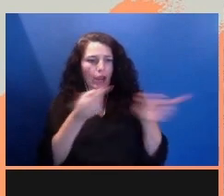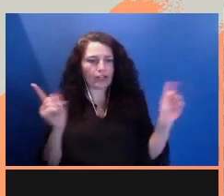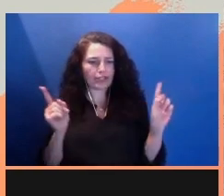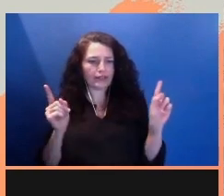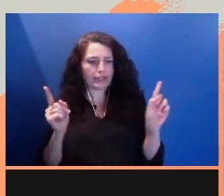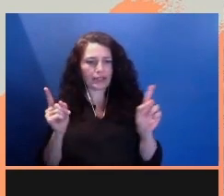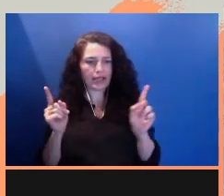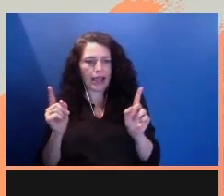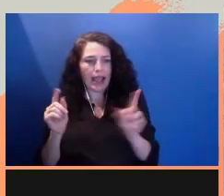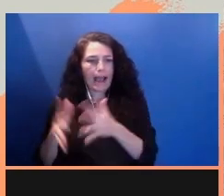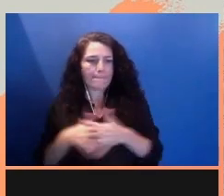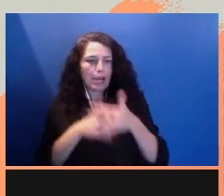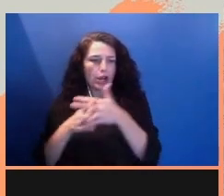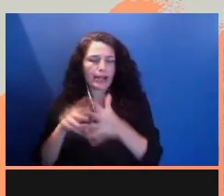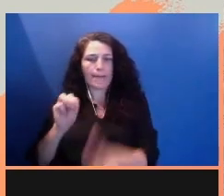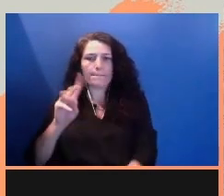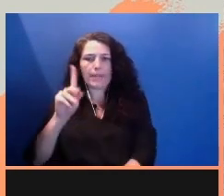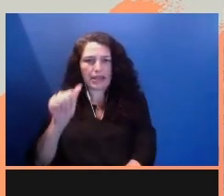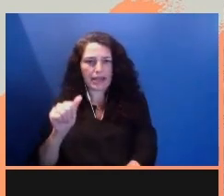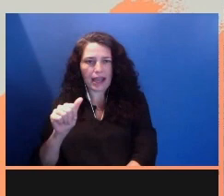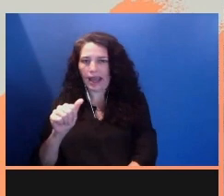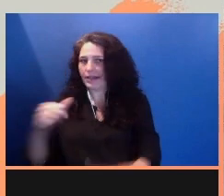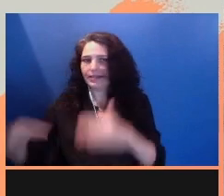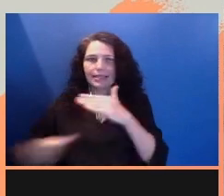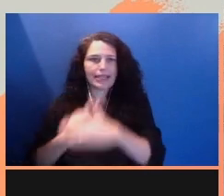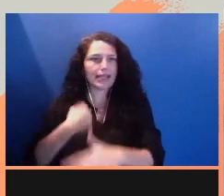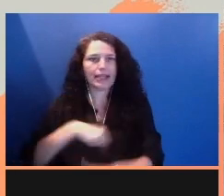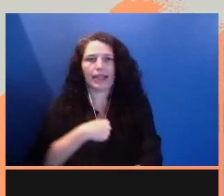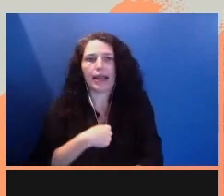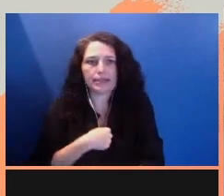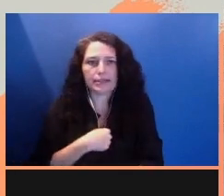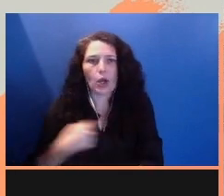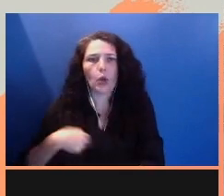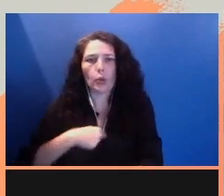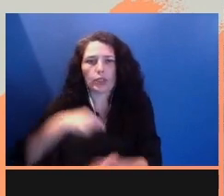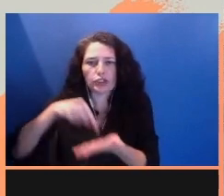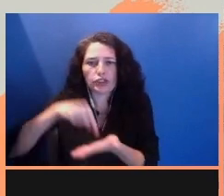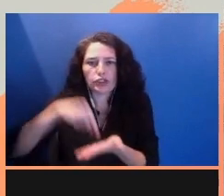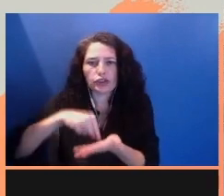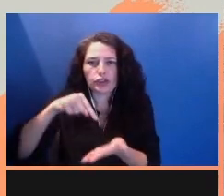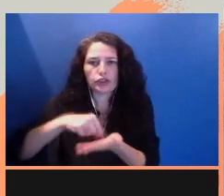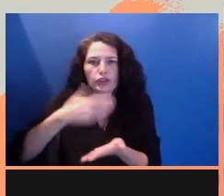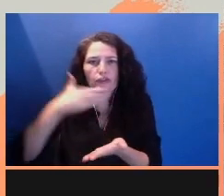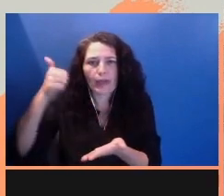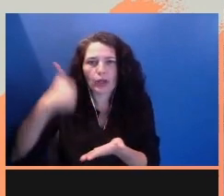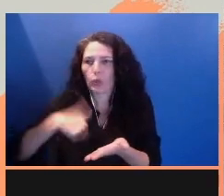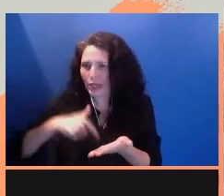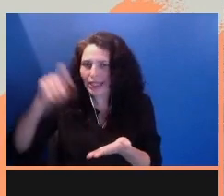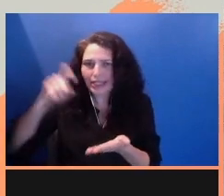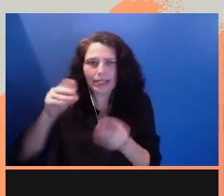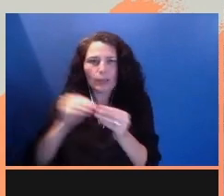Our nation's well-being and future will be dictated by how much access we have to telling our own stories.